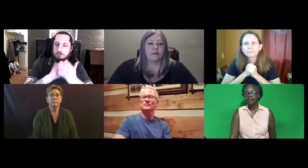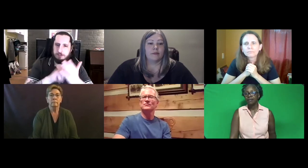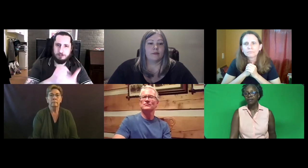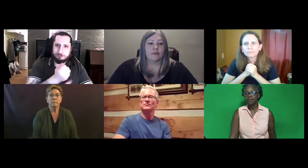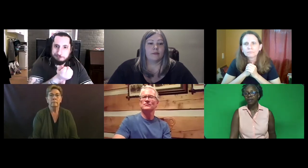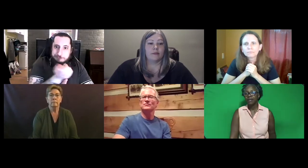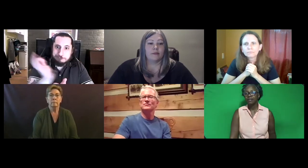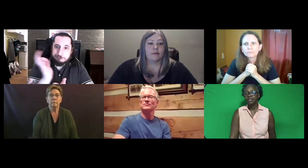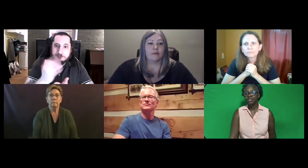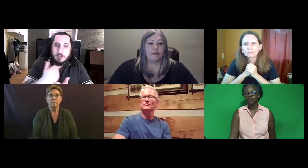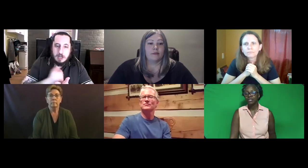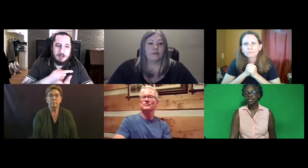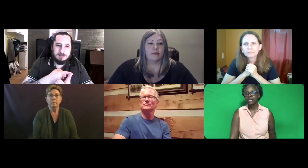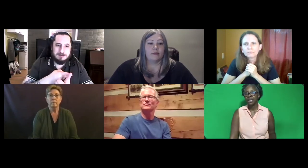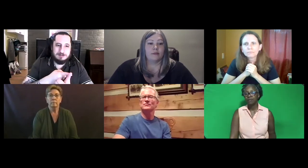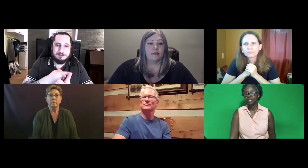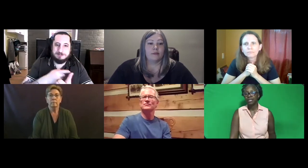And the other issue was the EIPA.